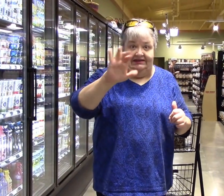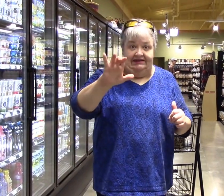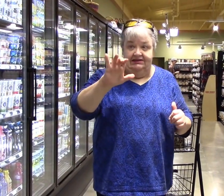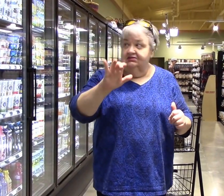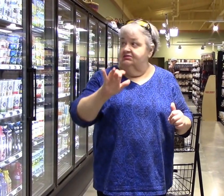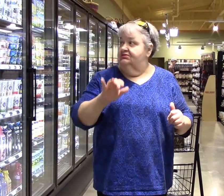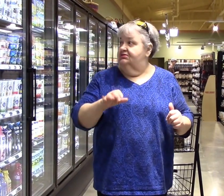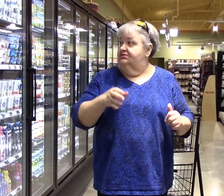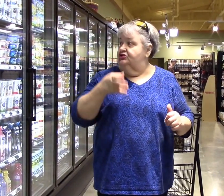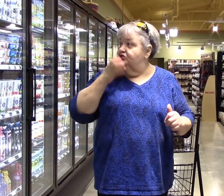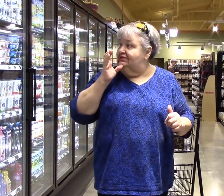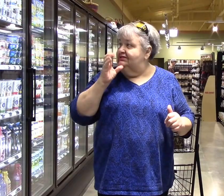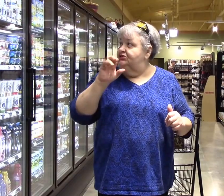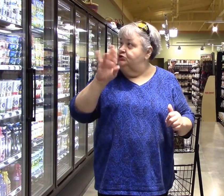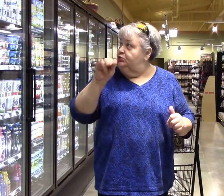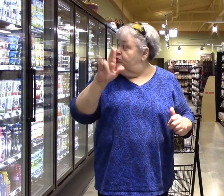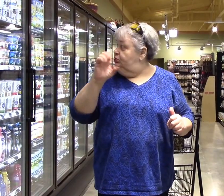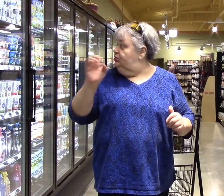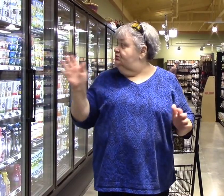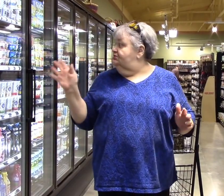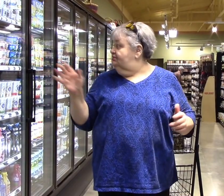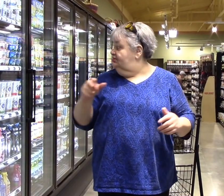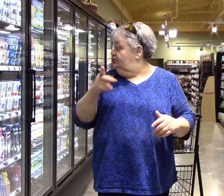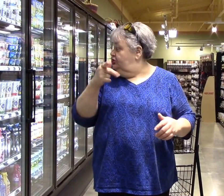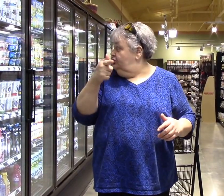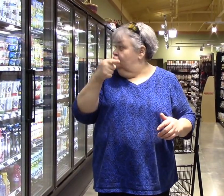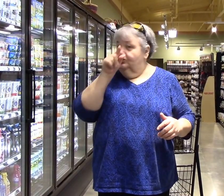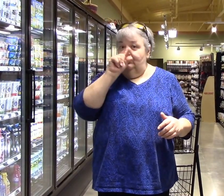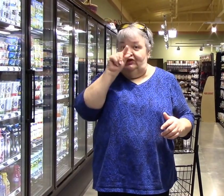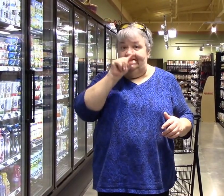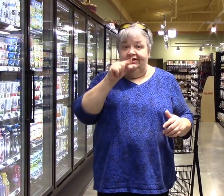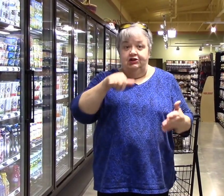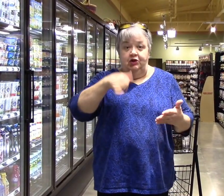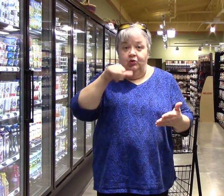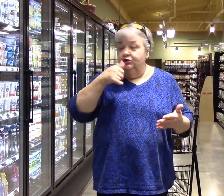Organic drinks and juices Greek yogurt